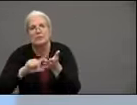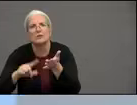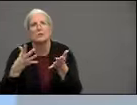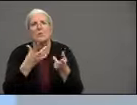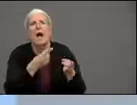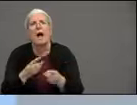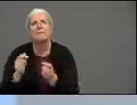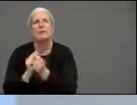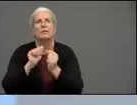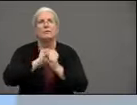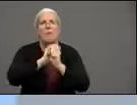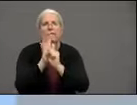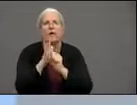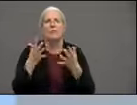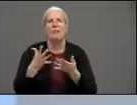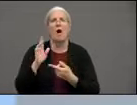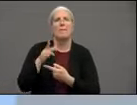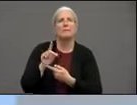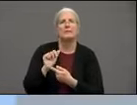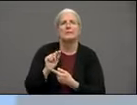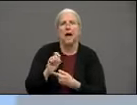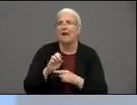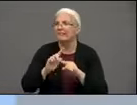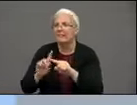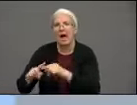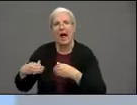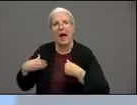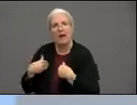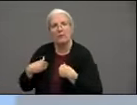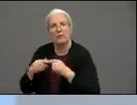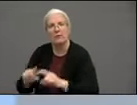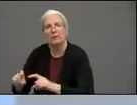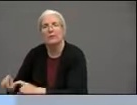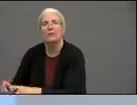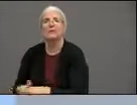you know animals and so it's it's you you just have to break out of your